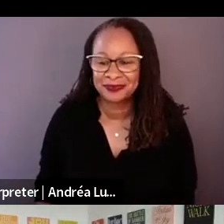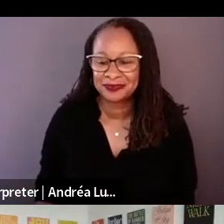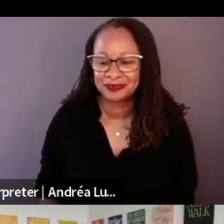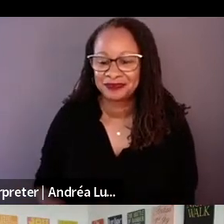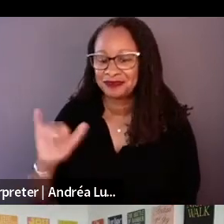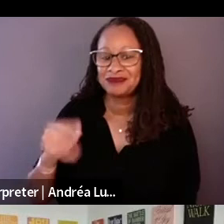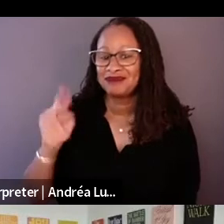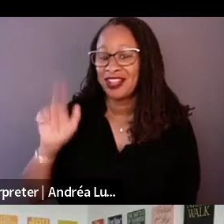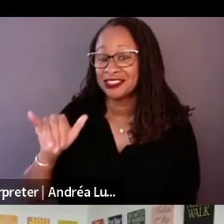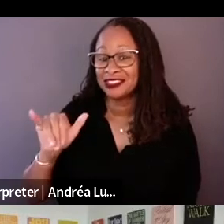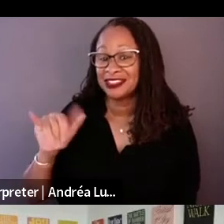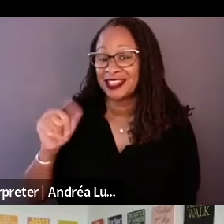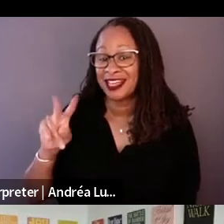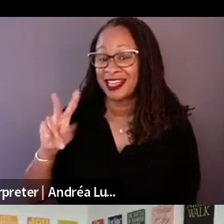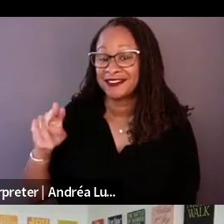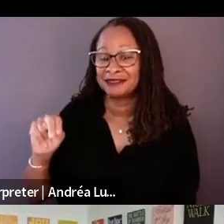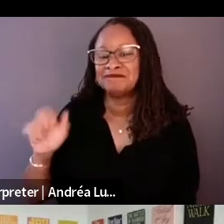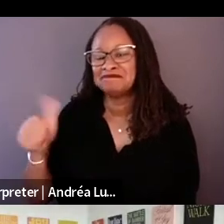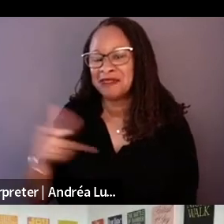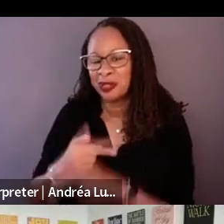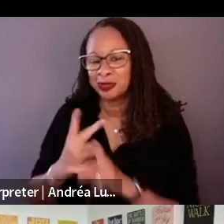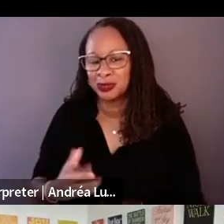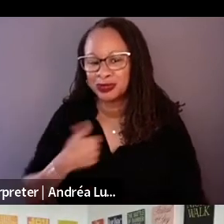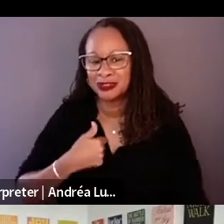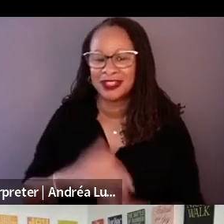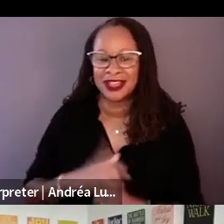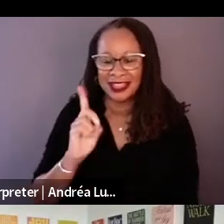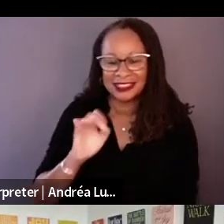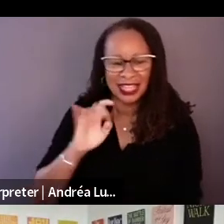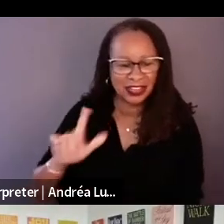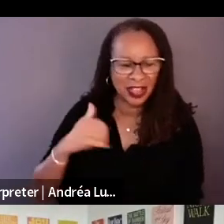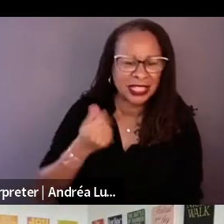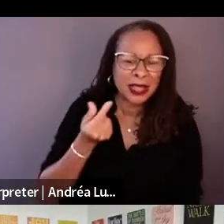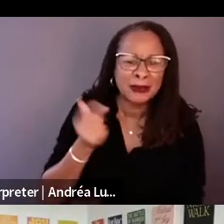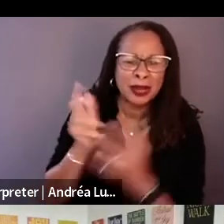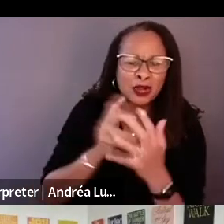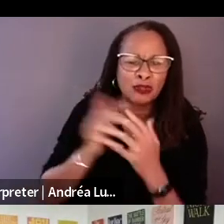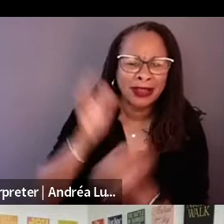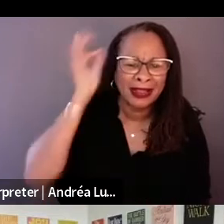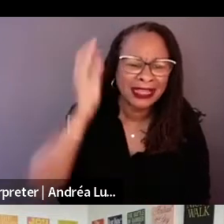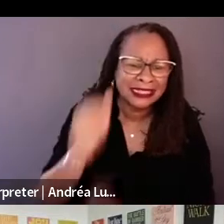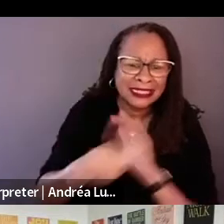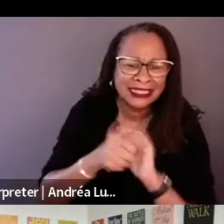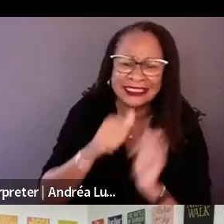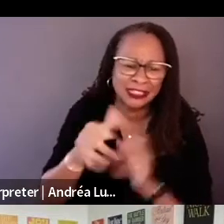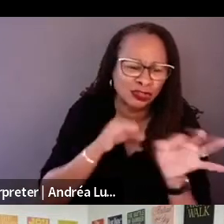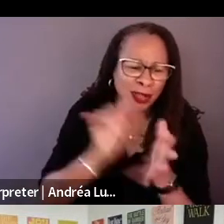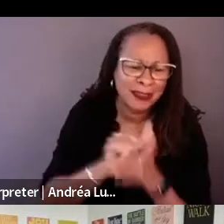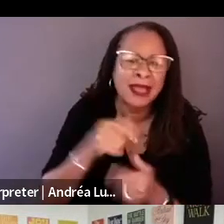I am one of the other producers. Daniel has gray hair. He hid that. I want to highlight that.